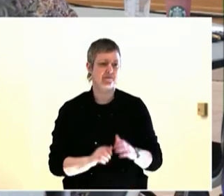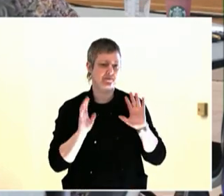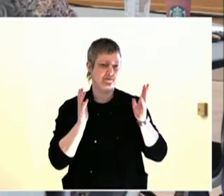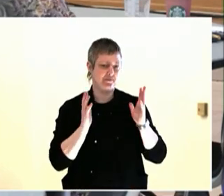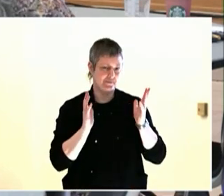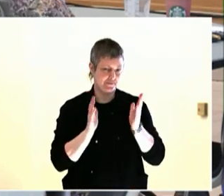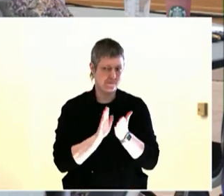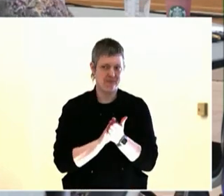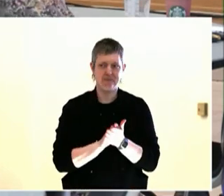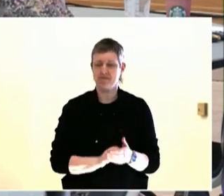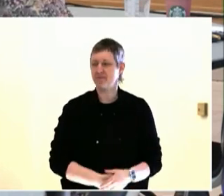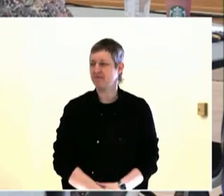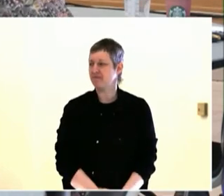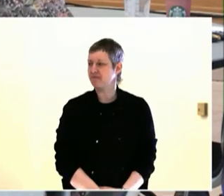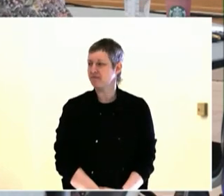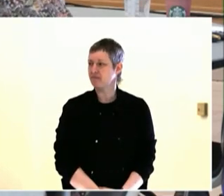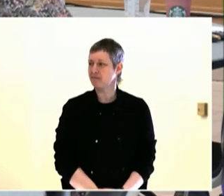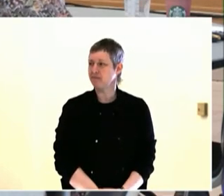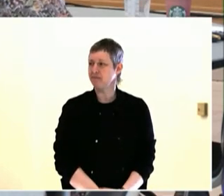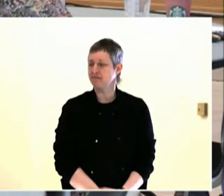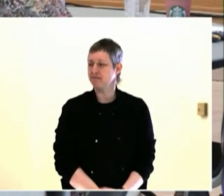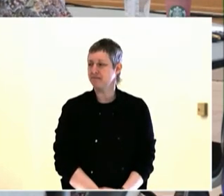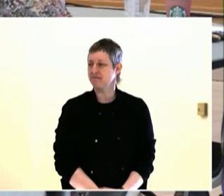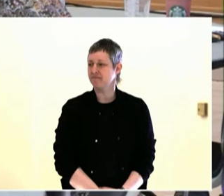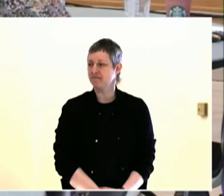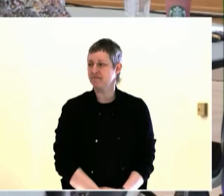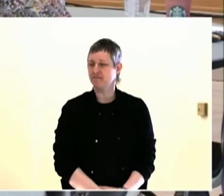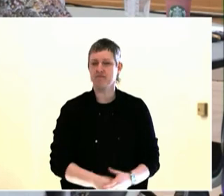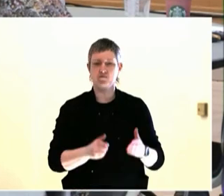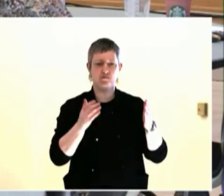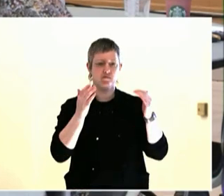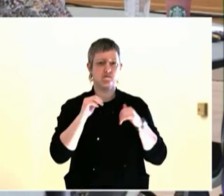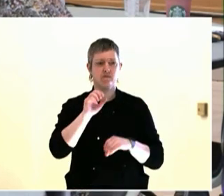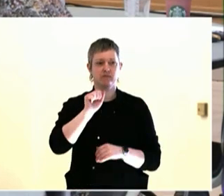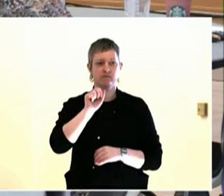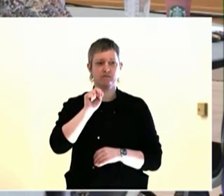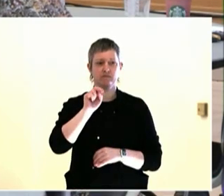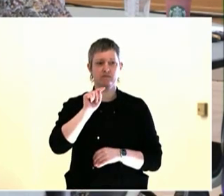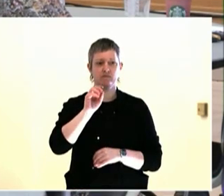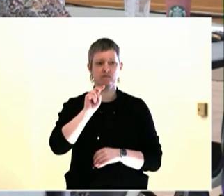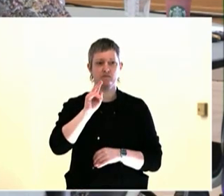So avoid majority-rule and use, for example, other forms of decisions.